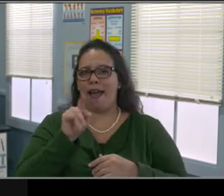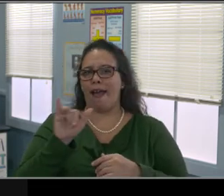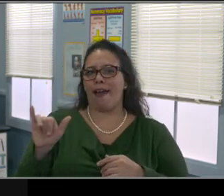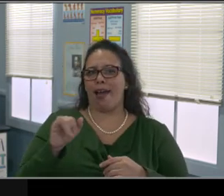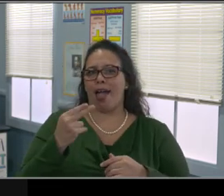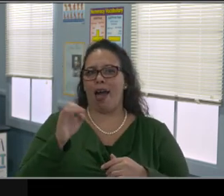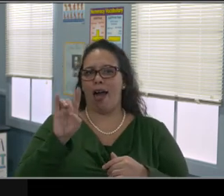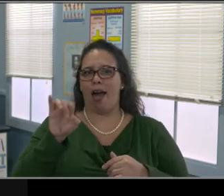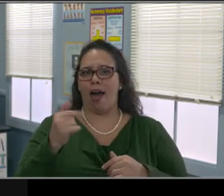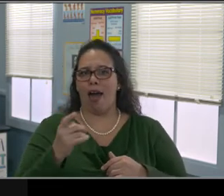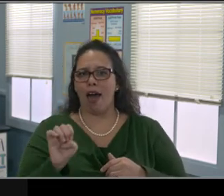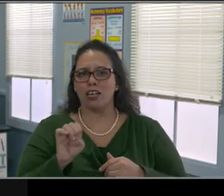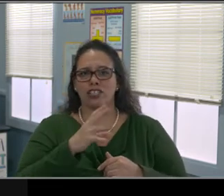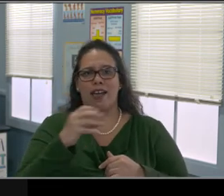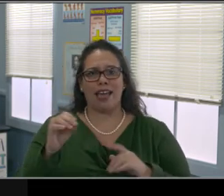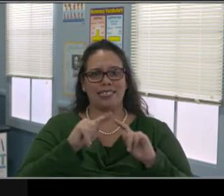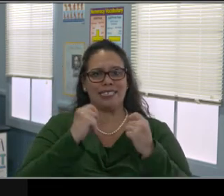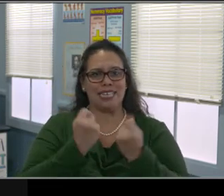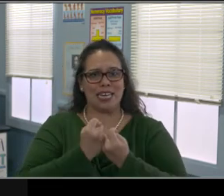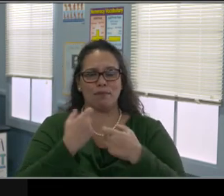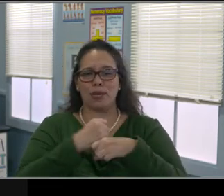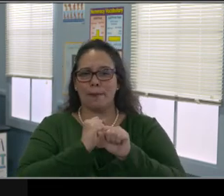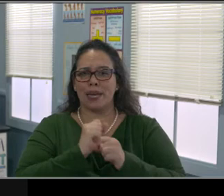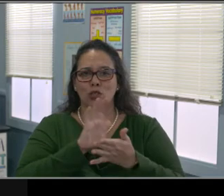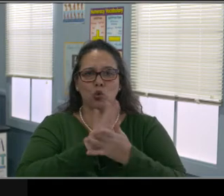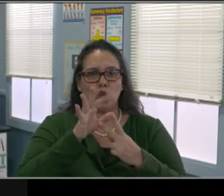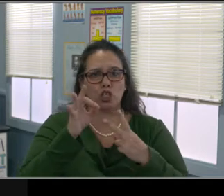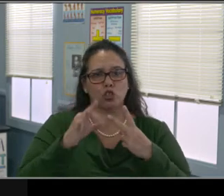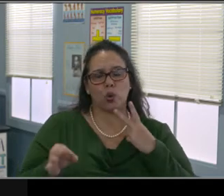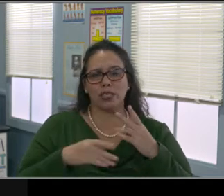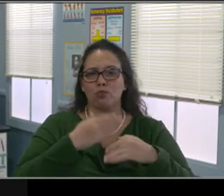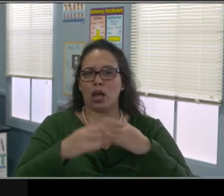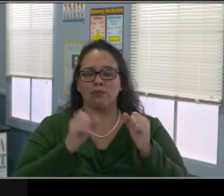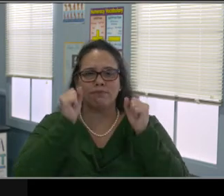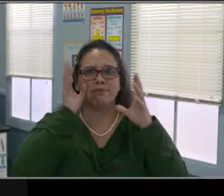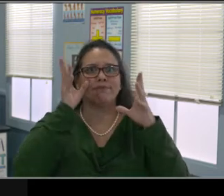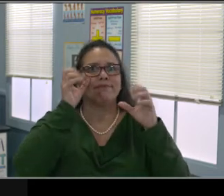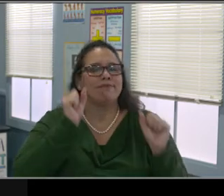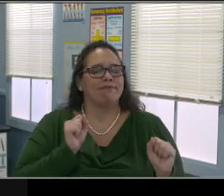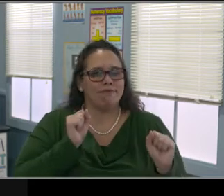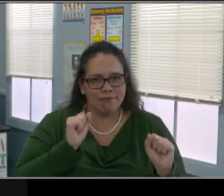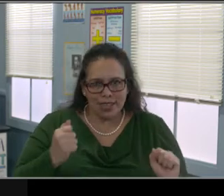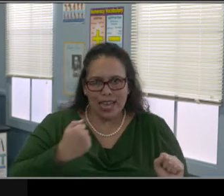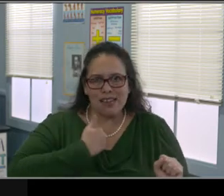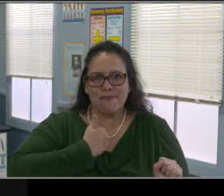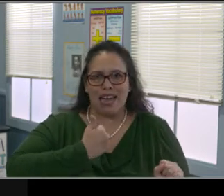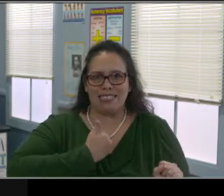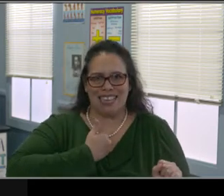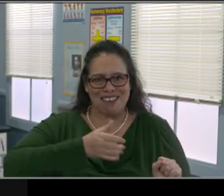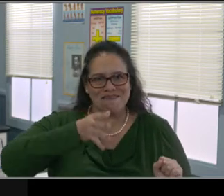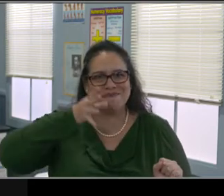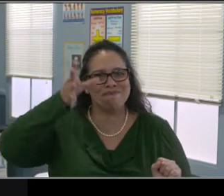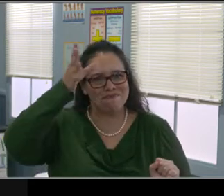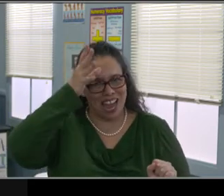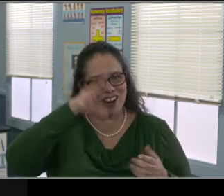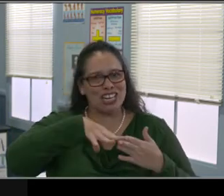you'll go ahead and click on this link. But this information is forthcoming. What's pertinent right now